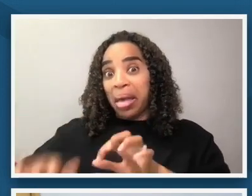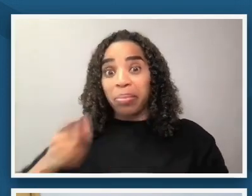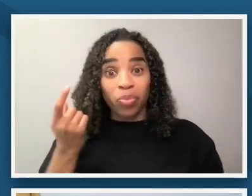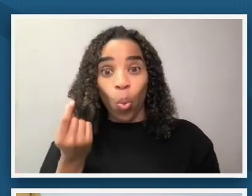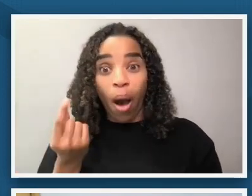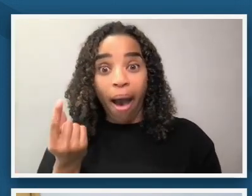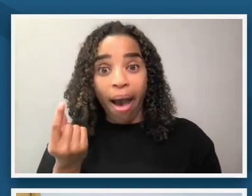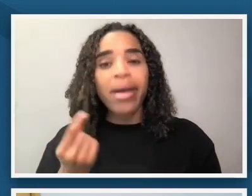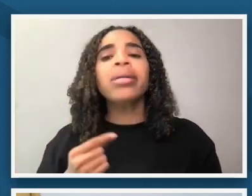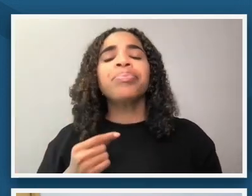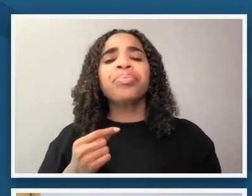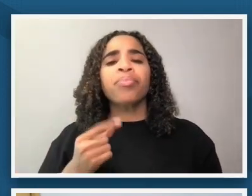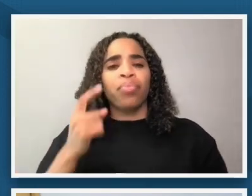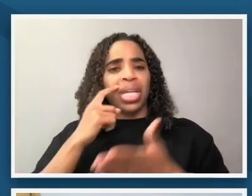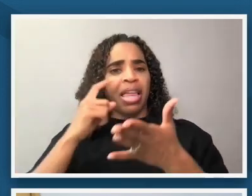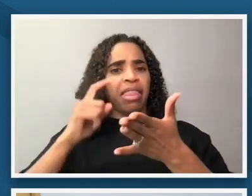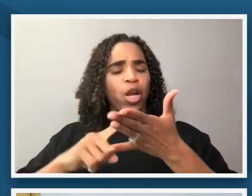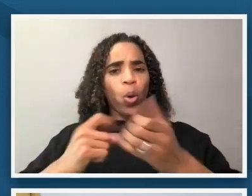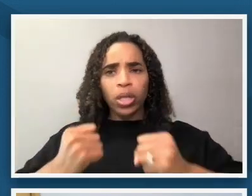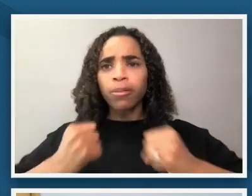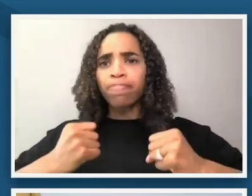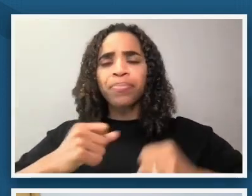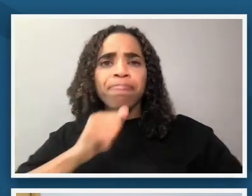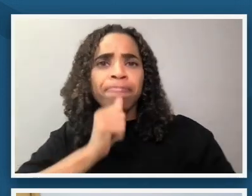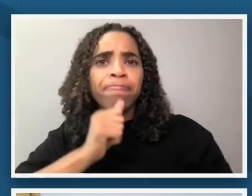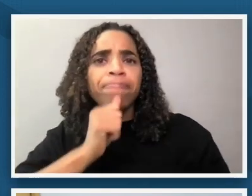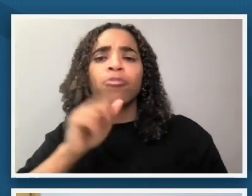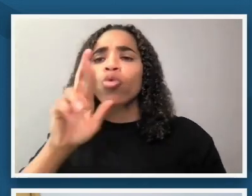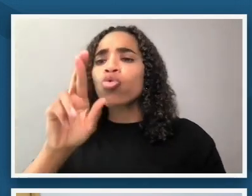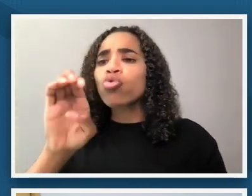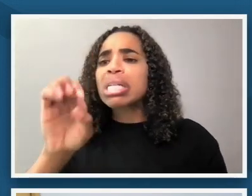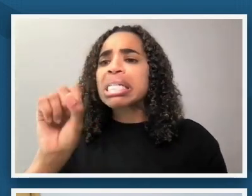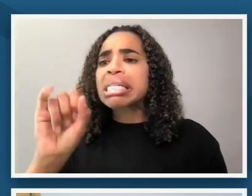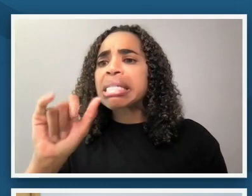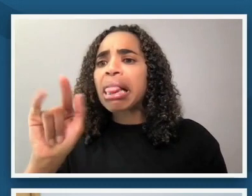that they're seeing resilience um